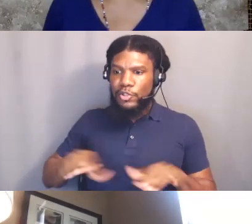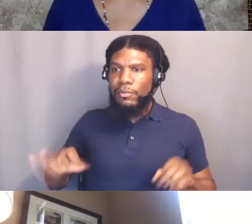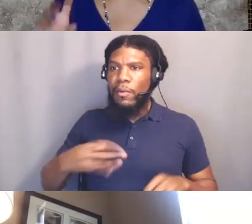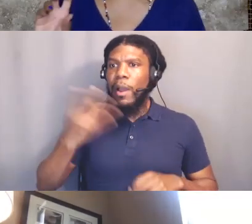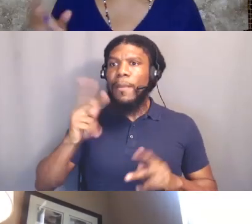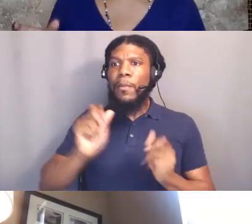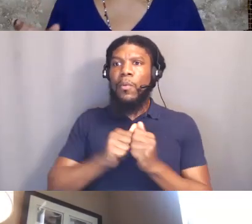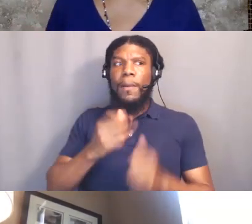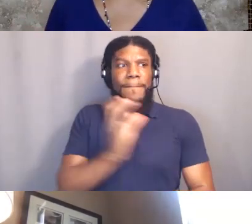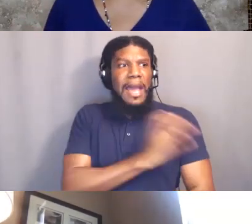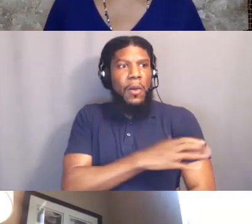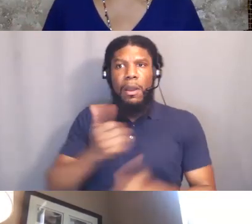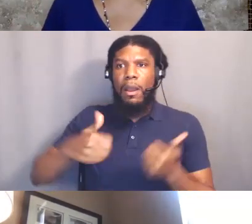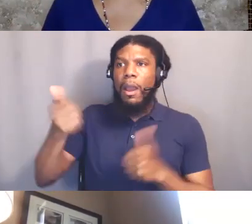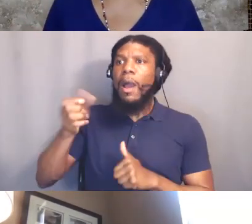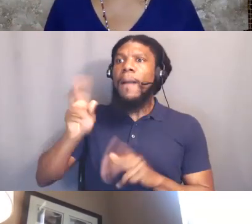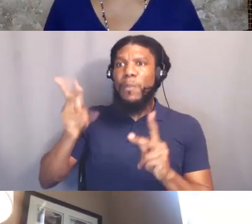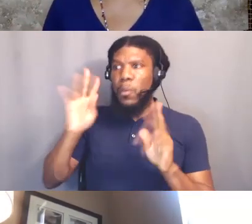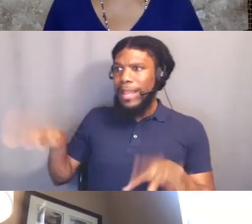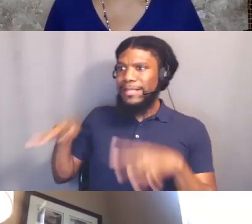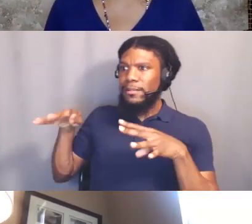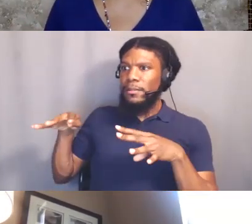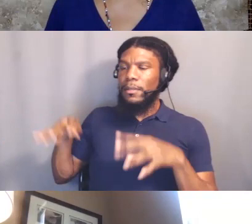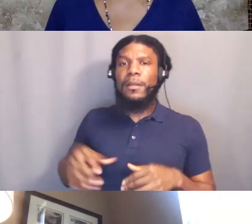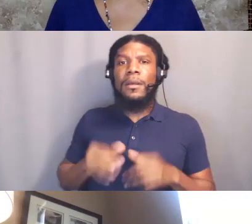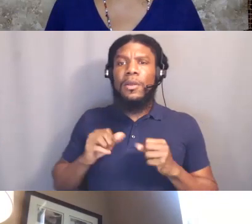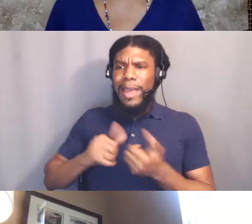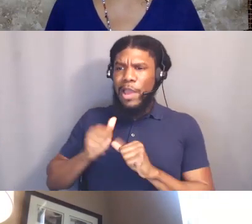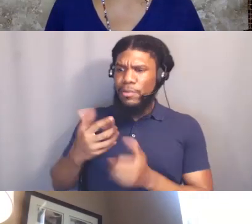How can you use that to dismantle the White power system?